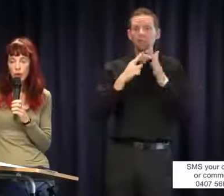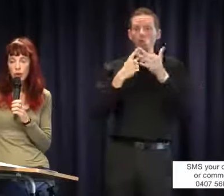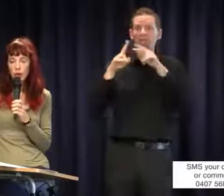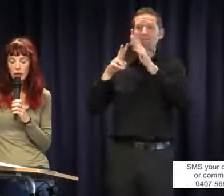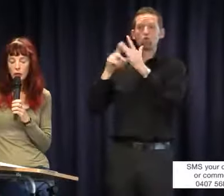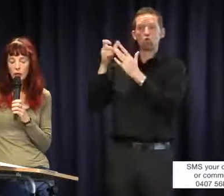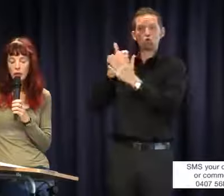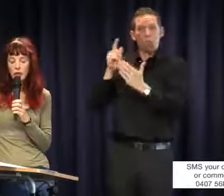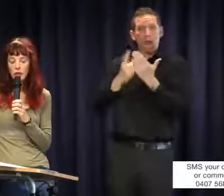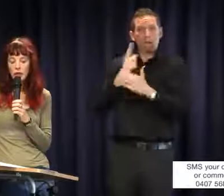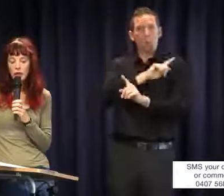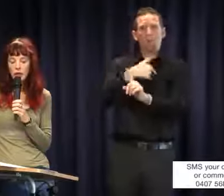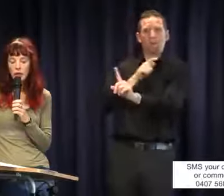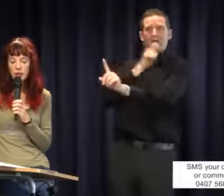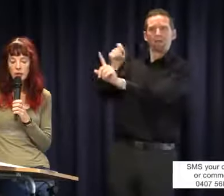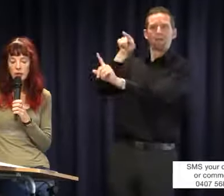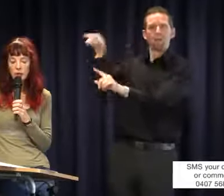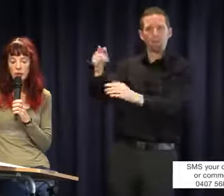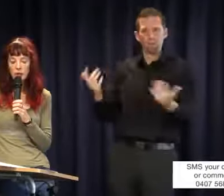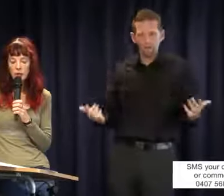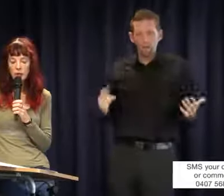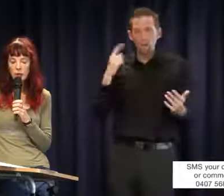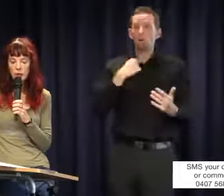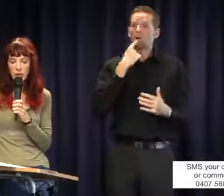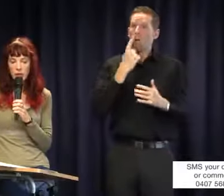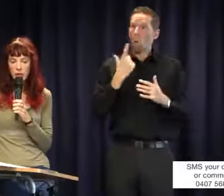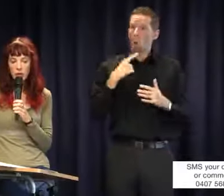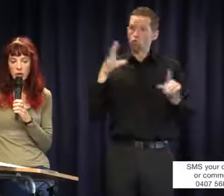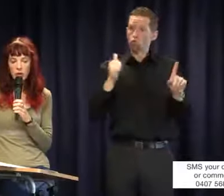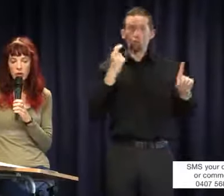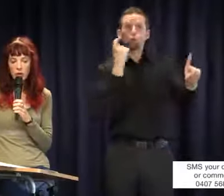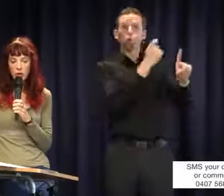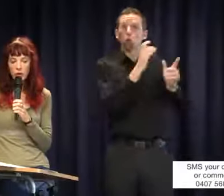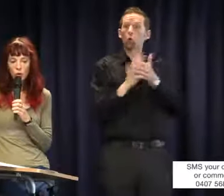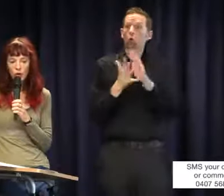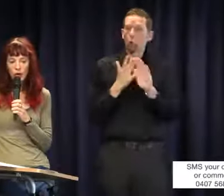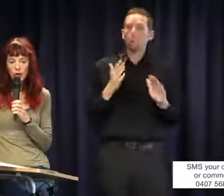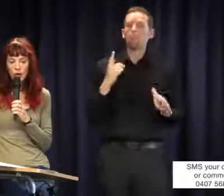sued. The reason I say that the answer is suing them is this: you have had these stories.